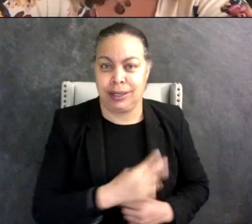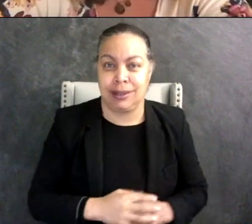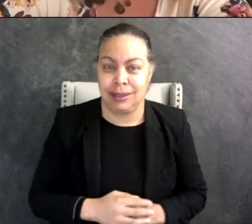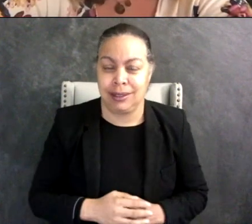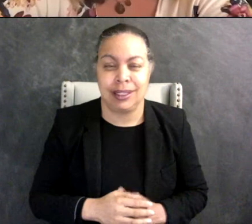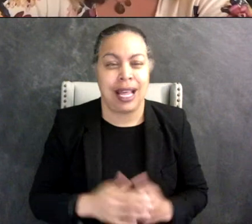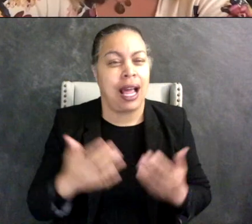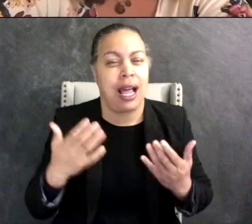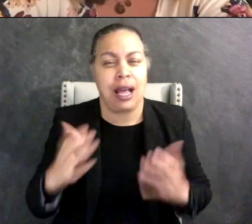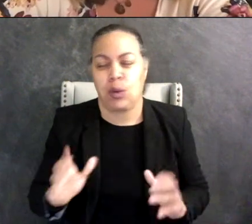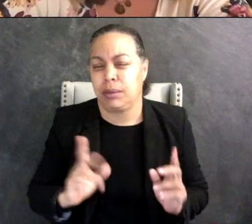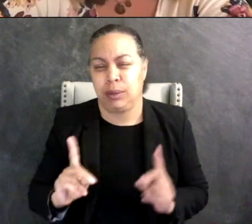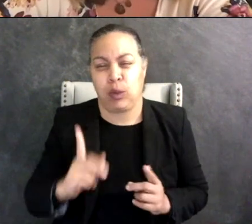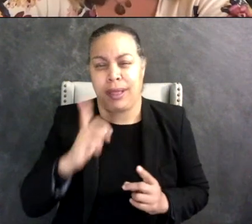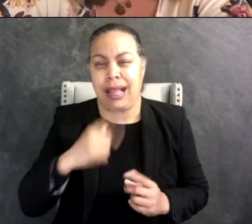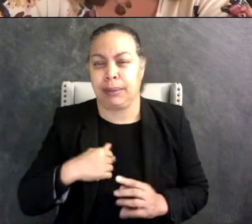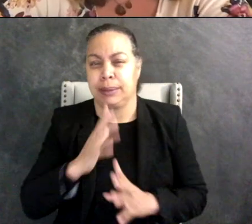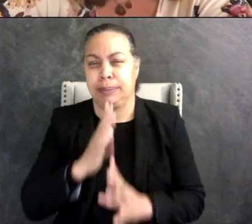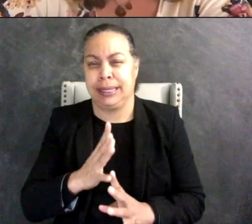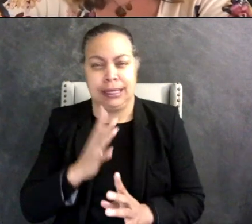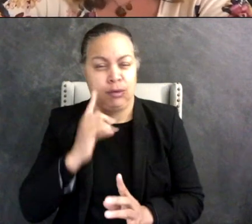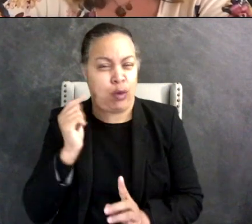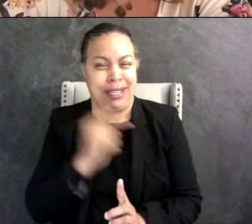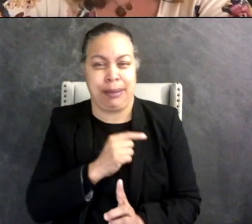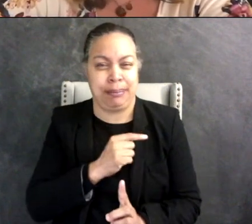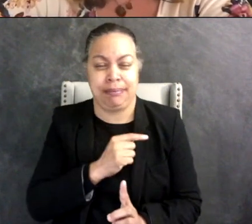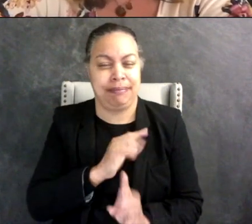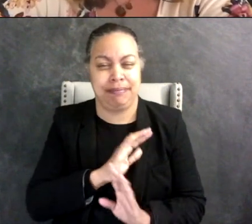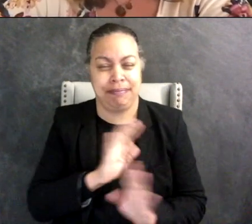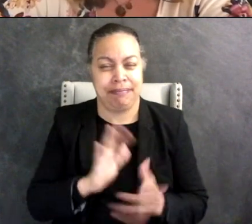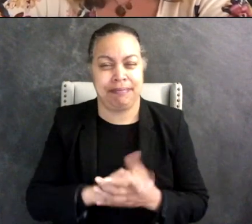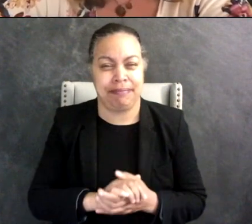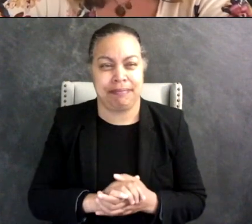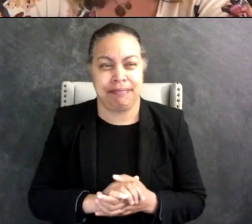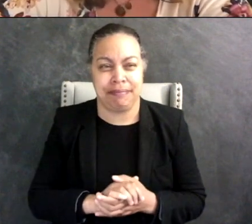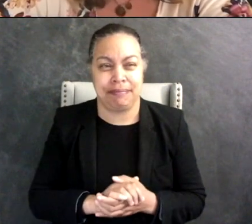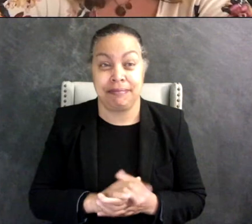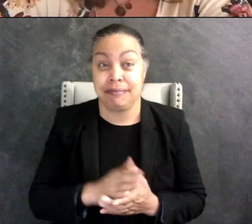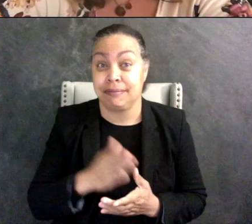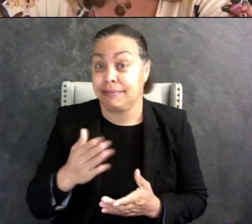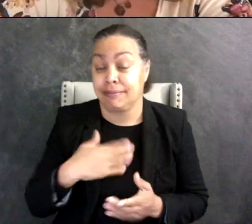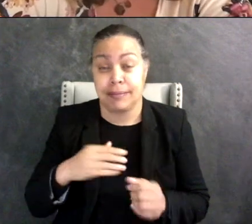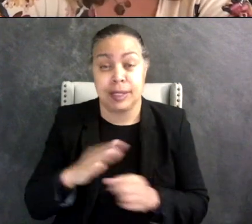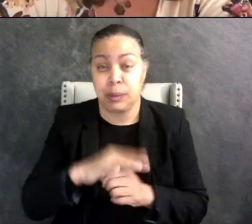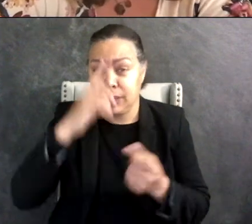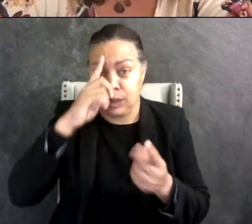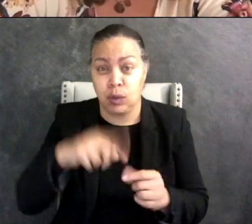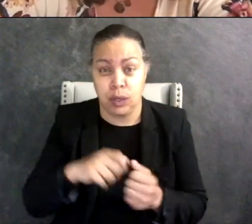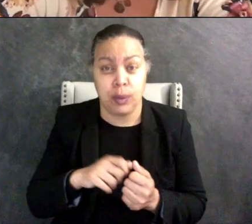speaking for him ever. Yeah I completely agree with you and in our case, you know,